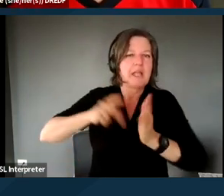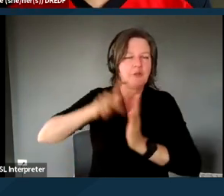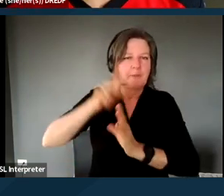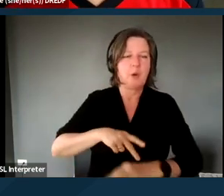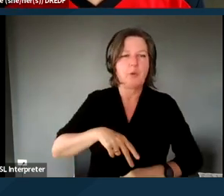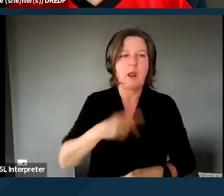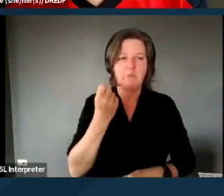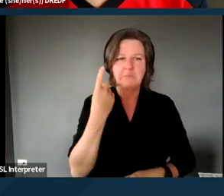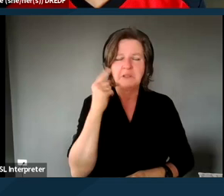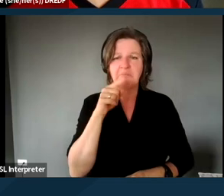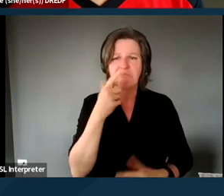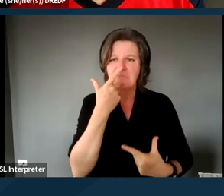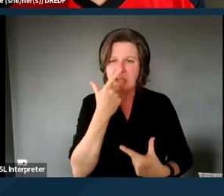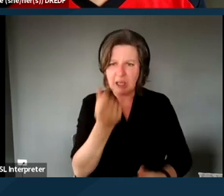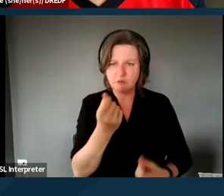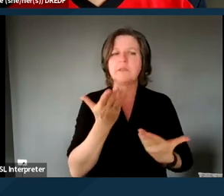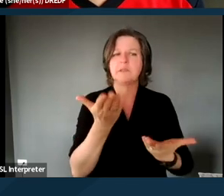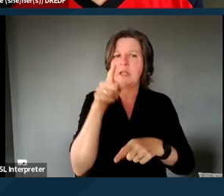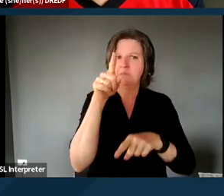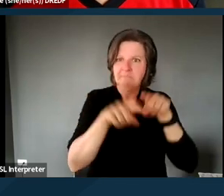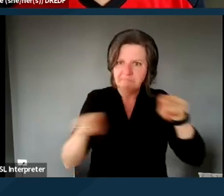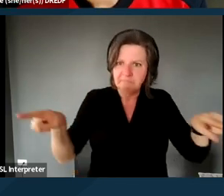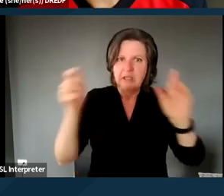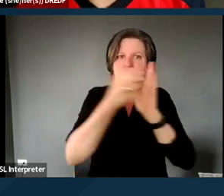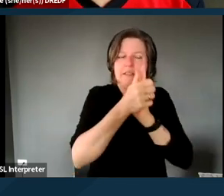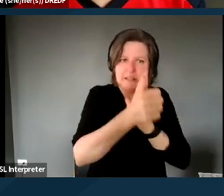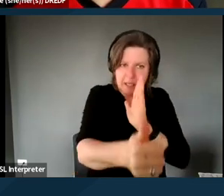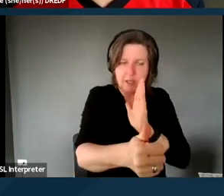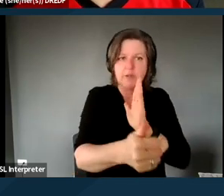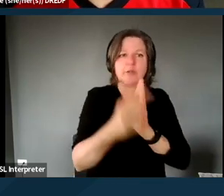They really offer a variety of skills meant for self-help and socialization.